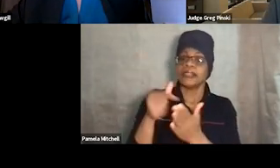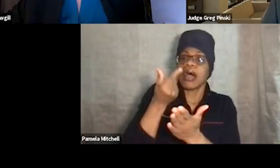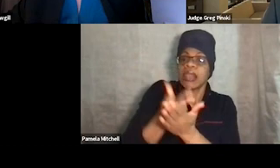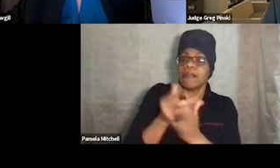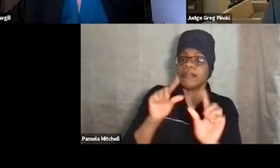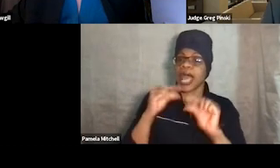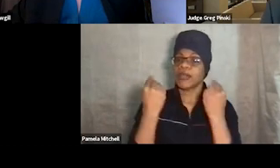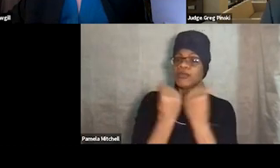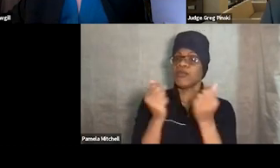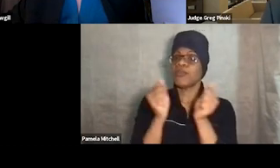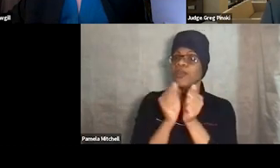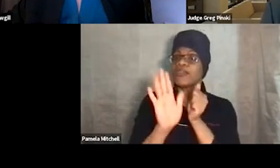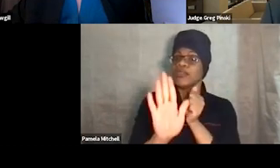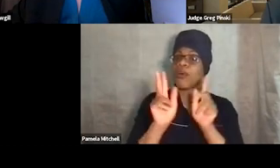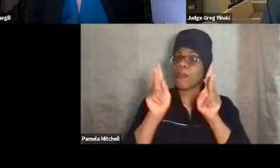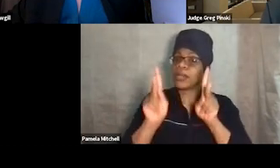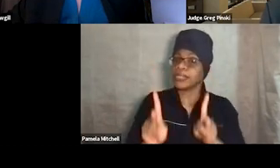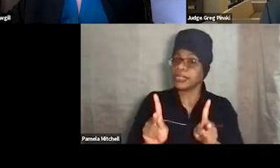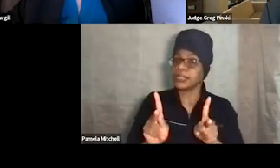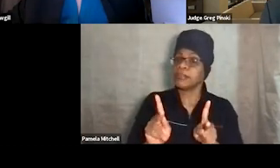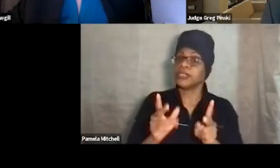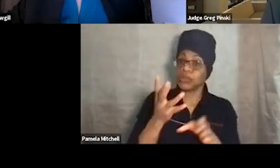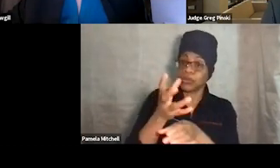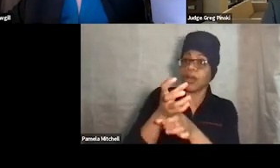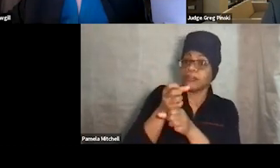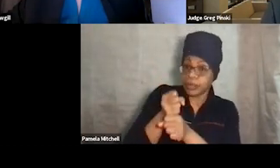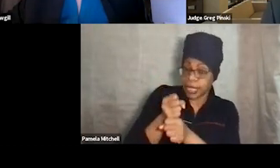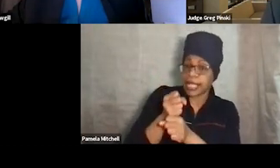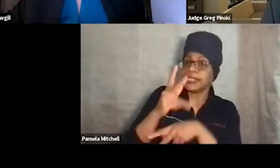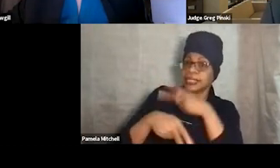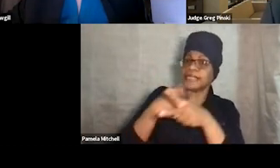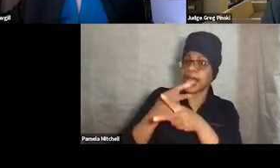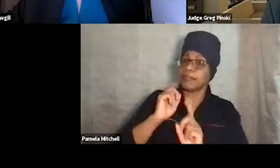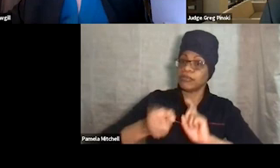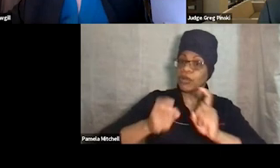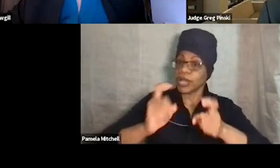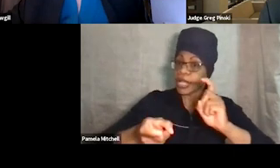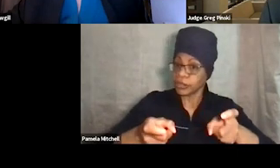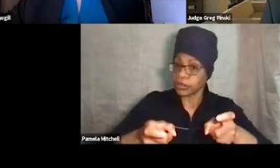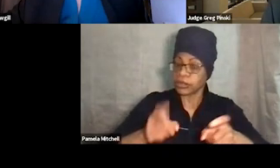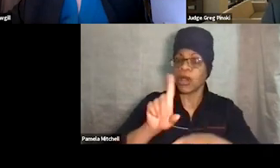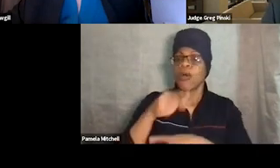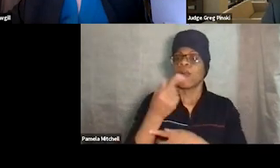you'll be able to obtain those types of donations. One of the best practice recommendations